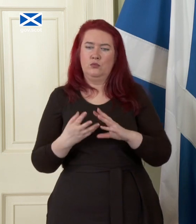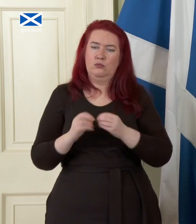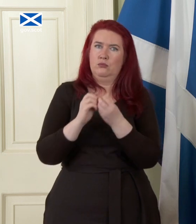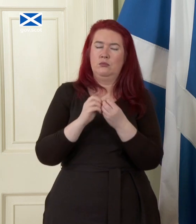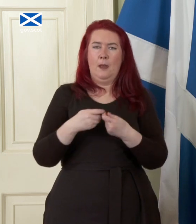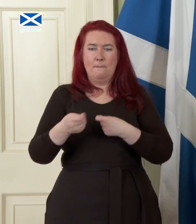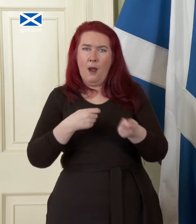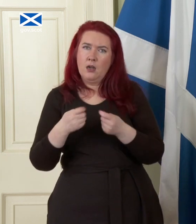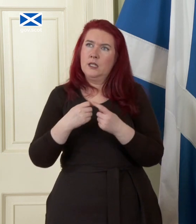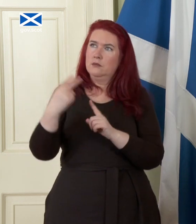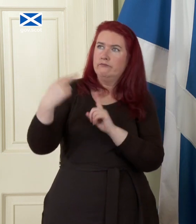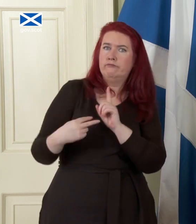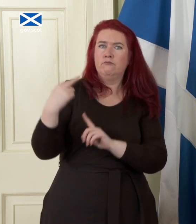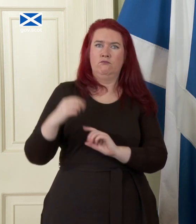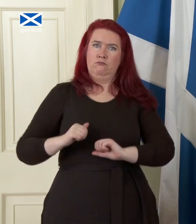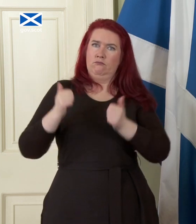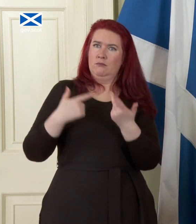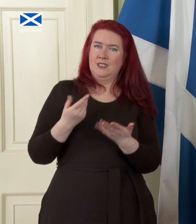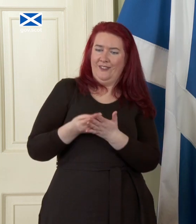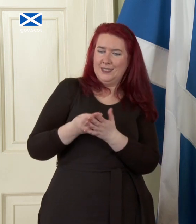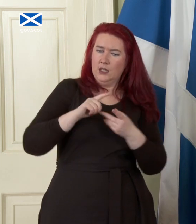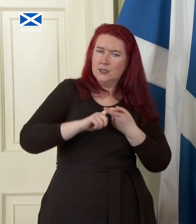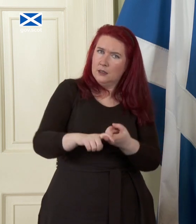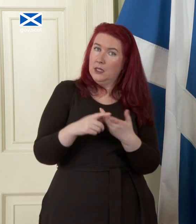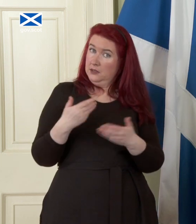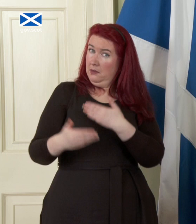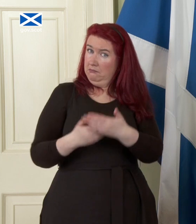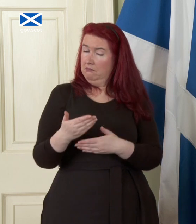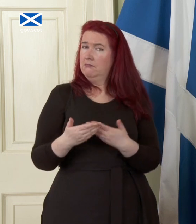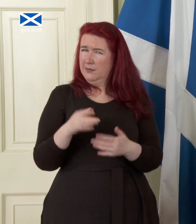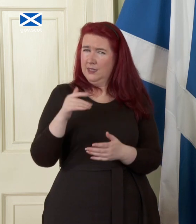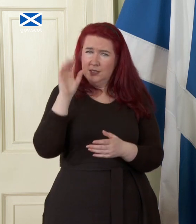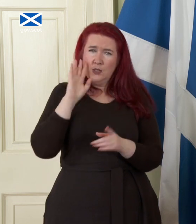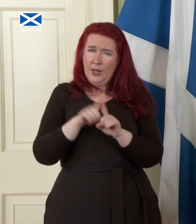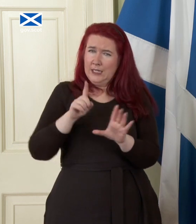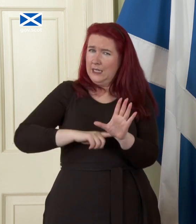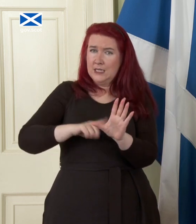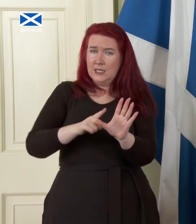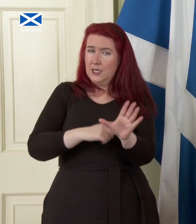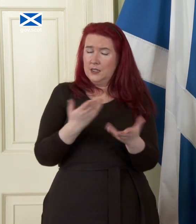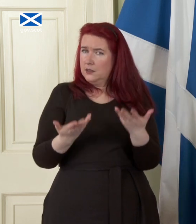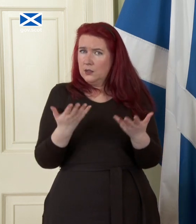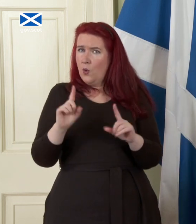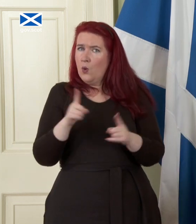credibility fiscal sustainability that sounds the work of several years what's a reasonable minimum